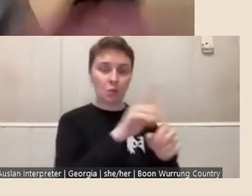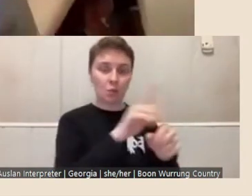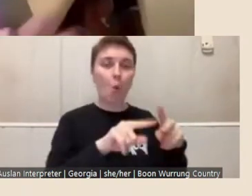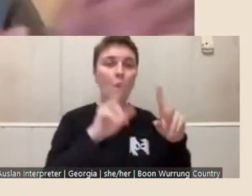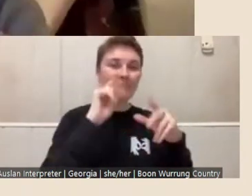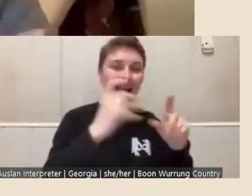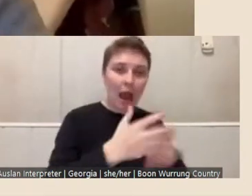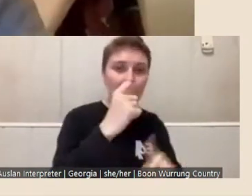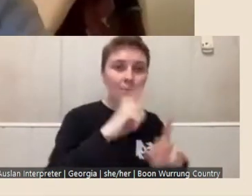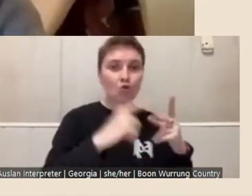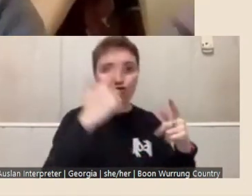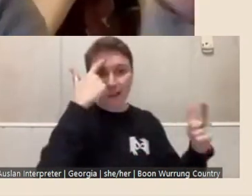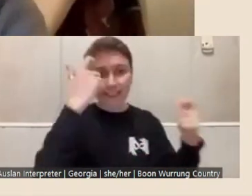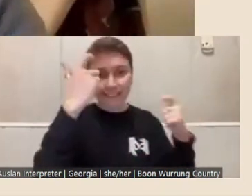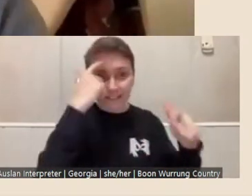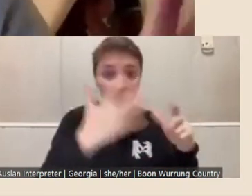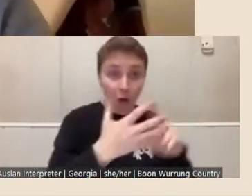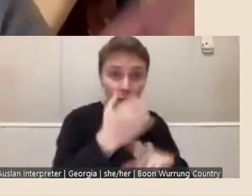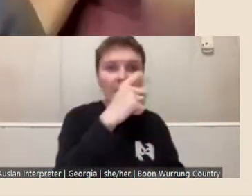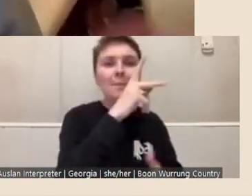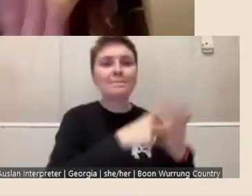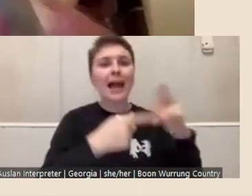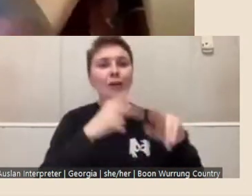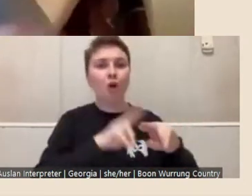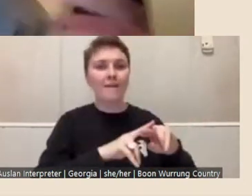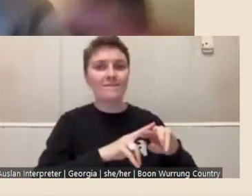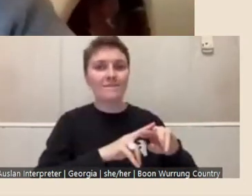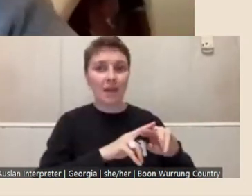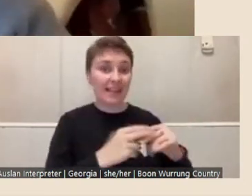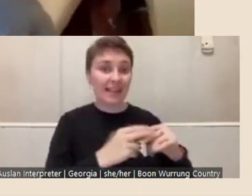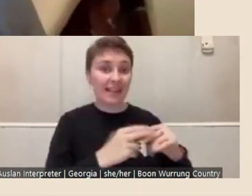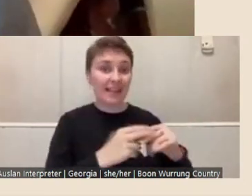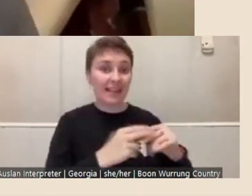that's part of, and described within the fellowship, that it's about progressing